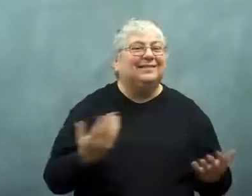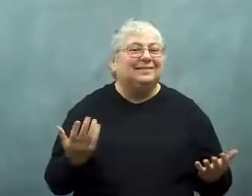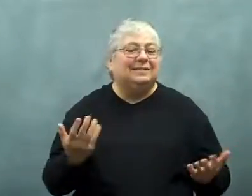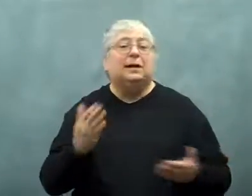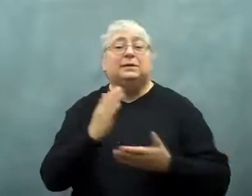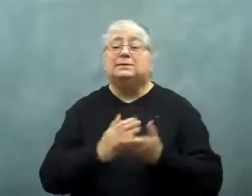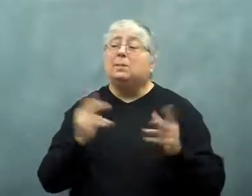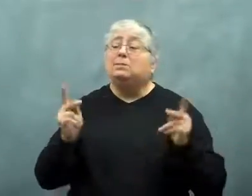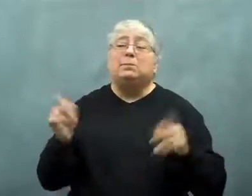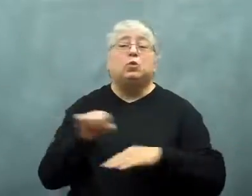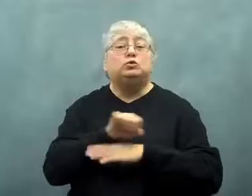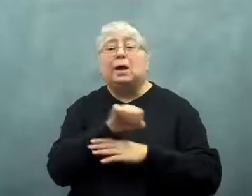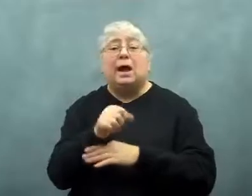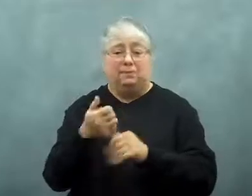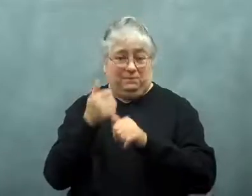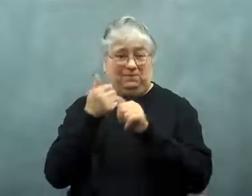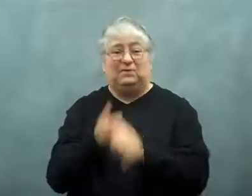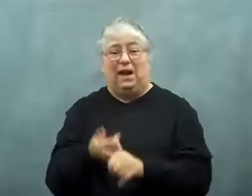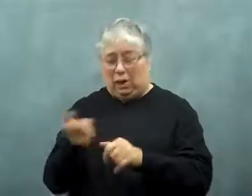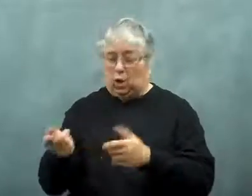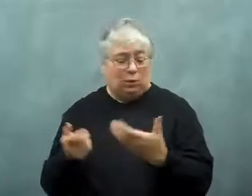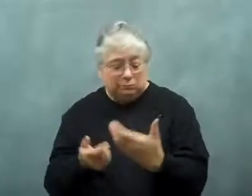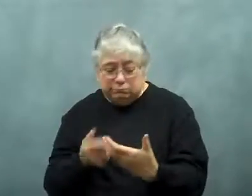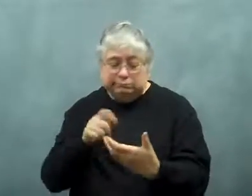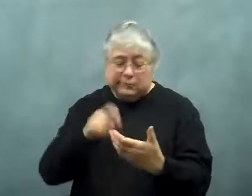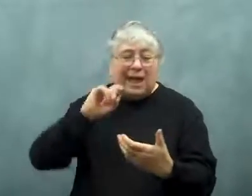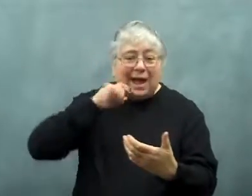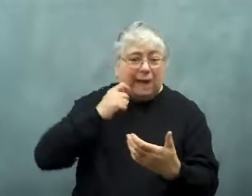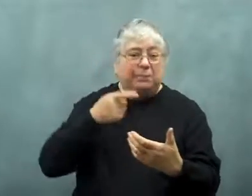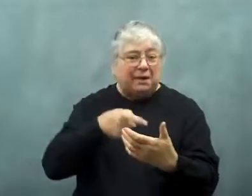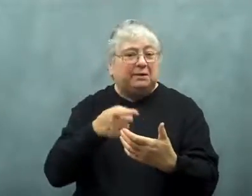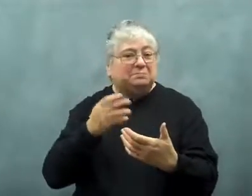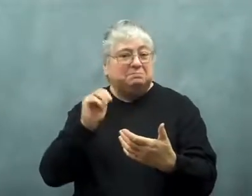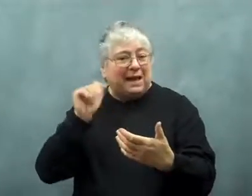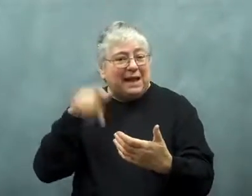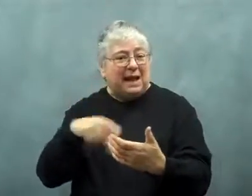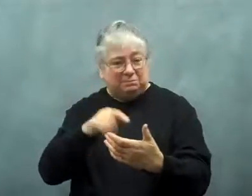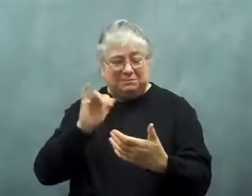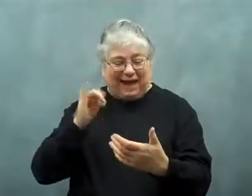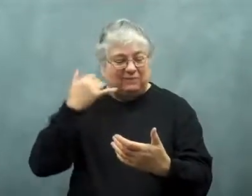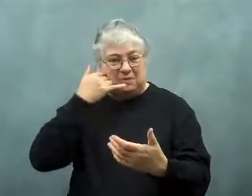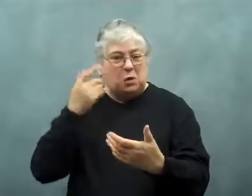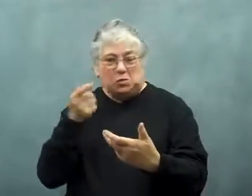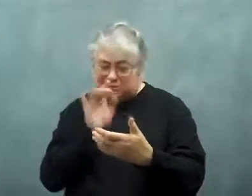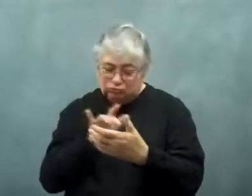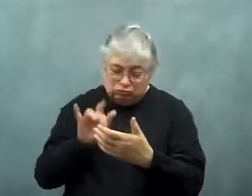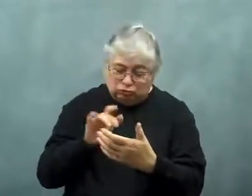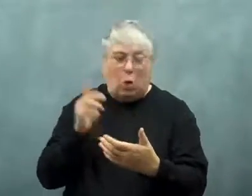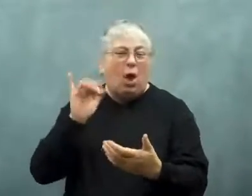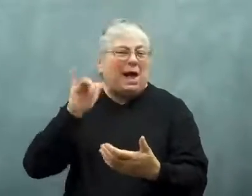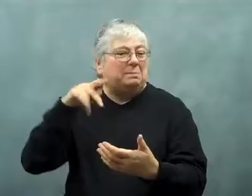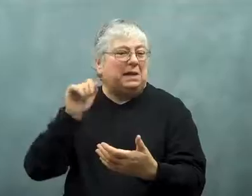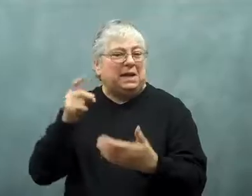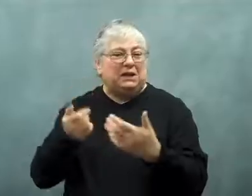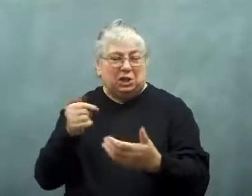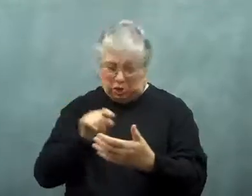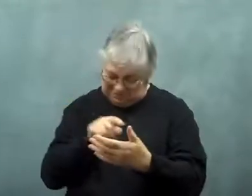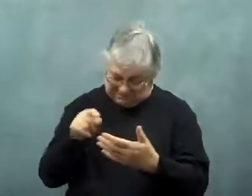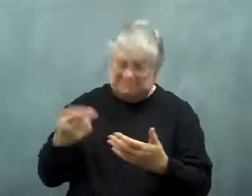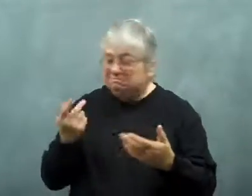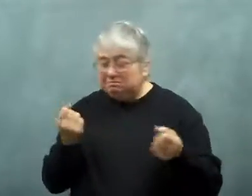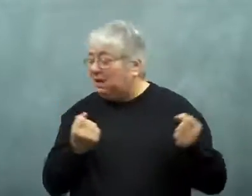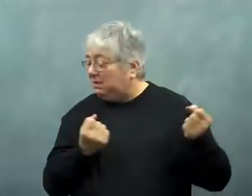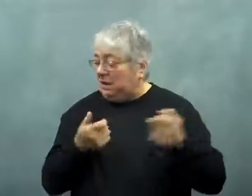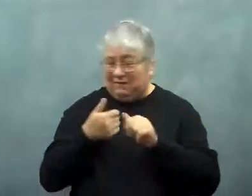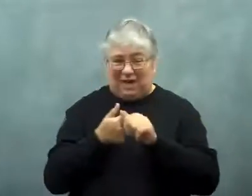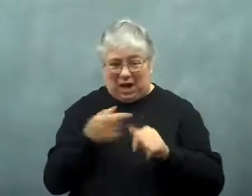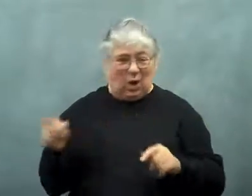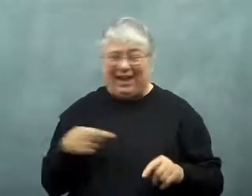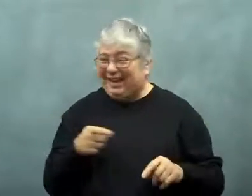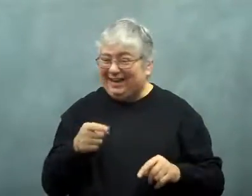Some people would drive using their iPhone or iPad Apple Maps app.